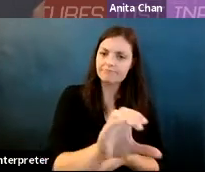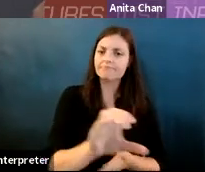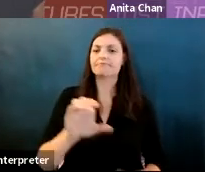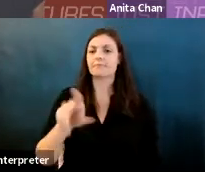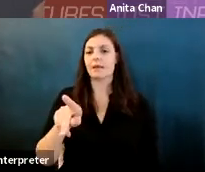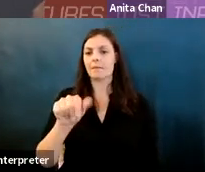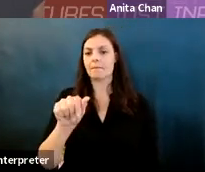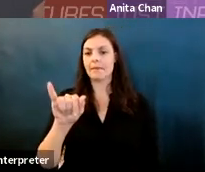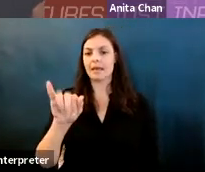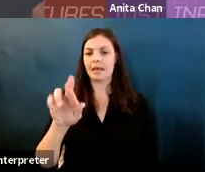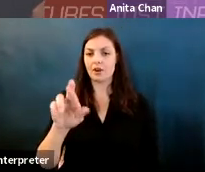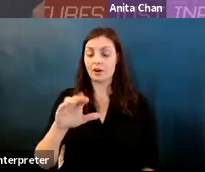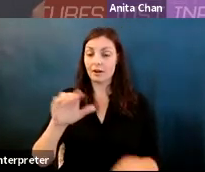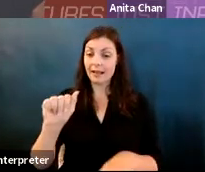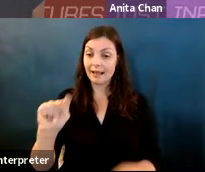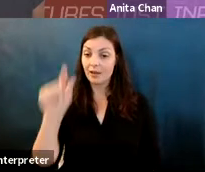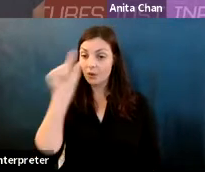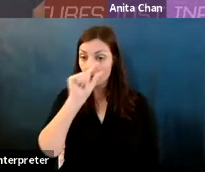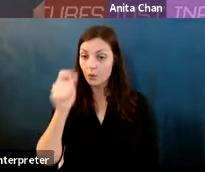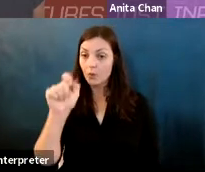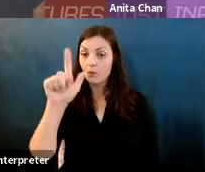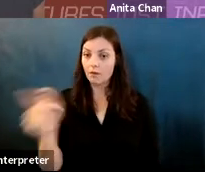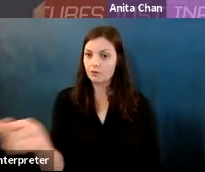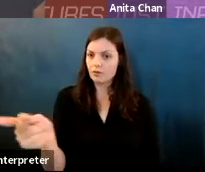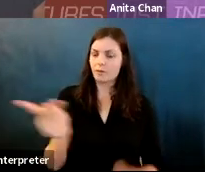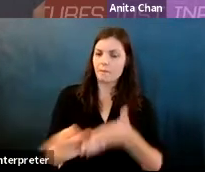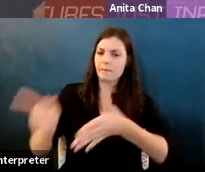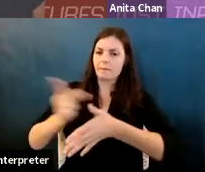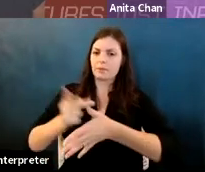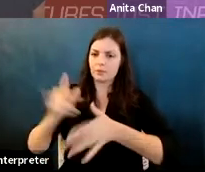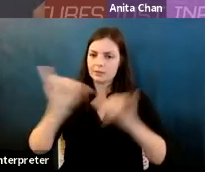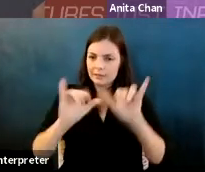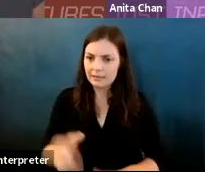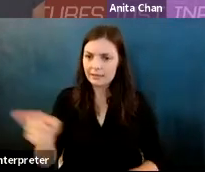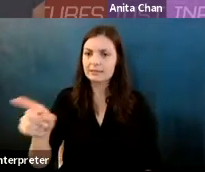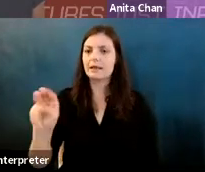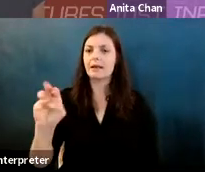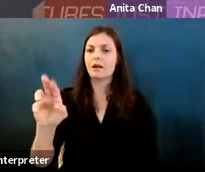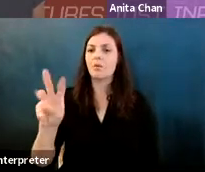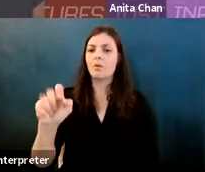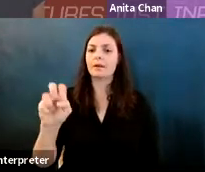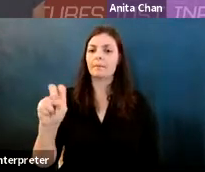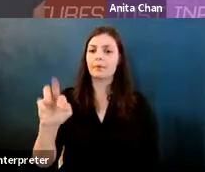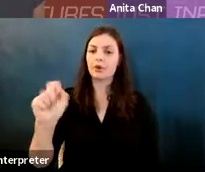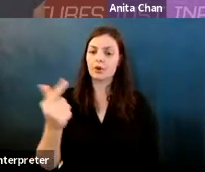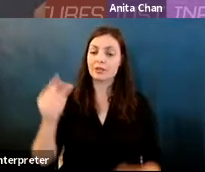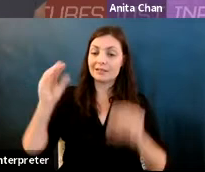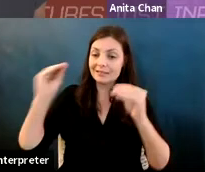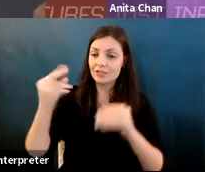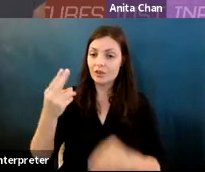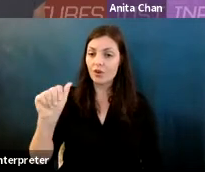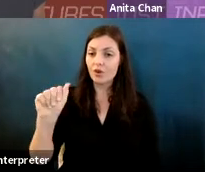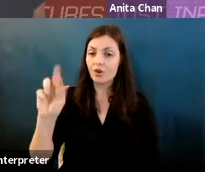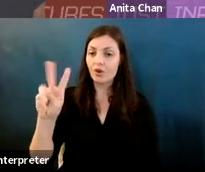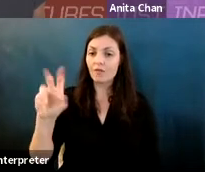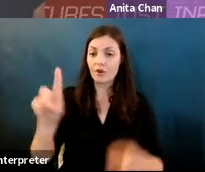Karrie Karahalios: Where they hold positions as principal scientists weinberg is a Gordon make a professor of computer science at Harvard Vegas joins Harvard in January 2022.